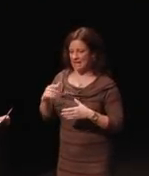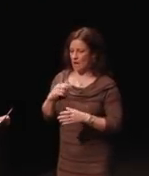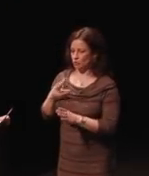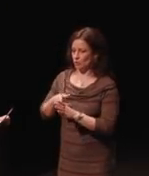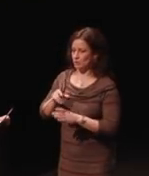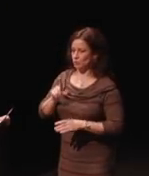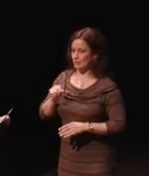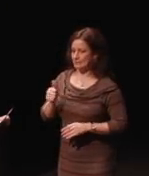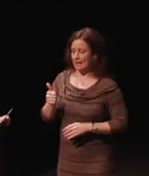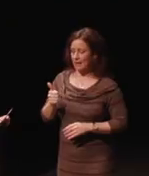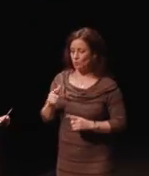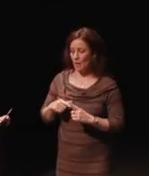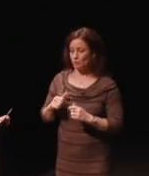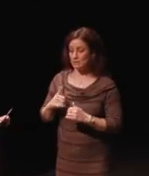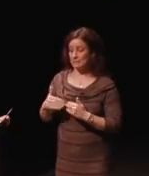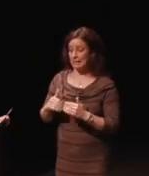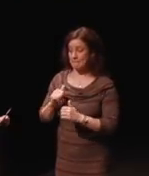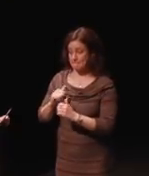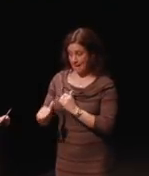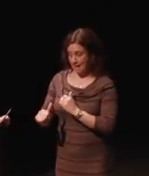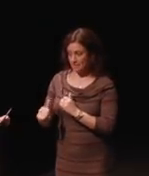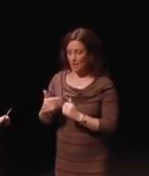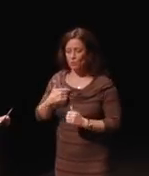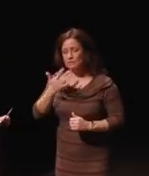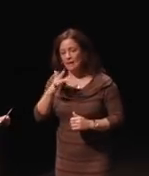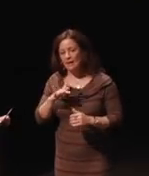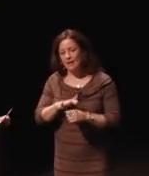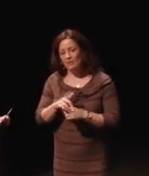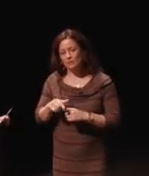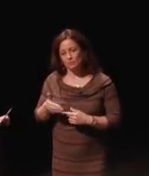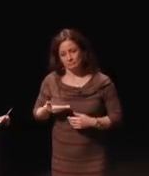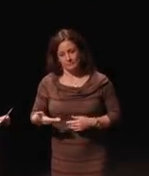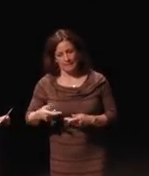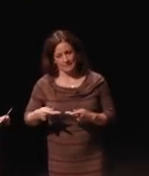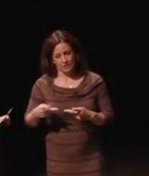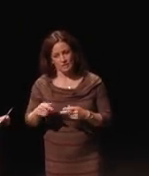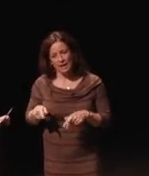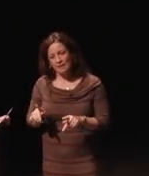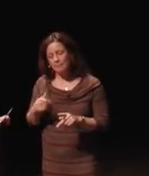right as it was being passed and I was lucky enough to get a position that enabled me to help implement